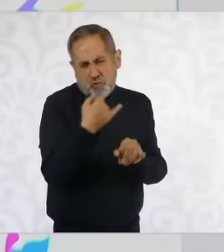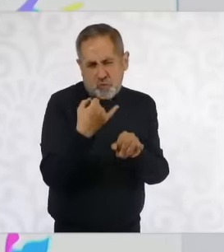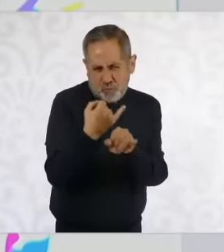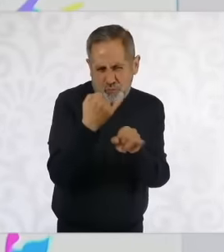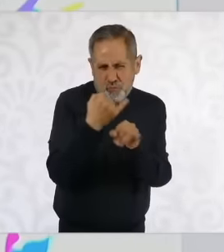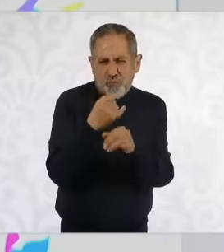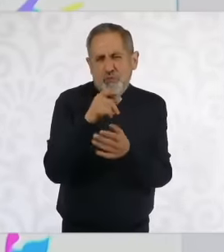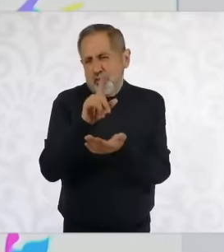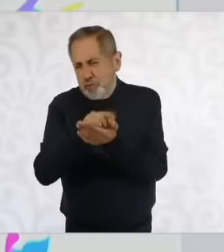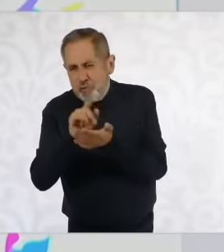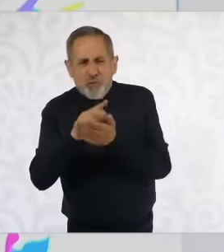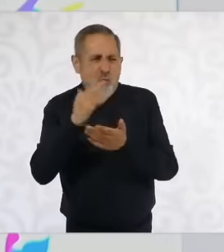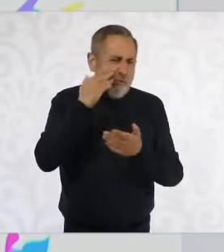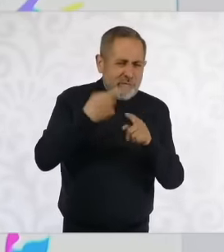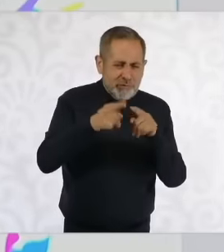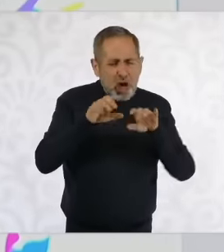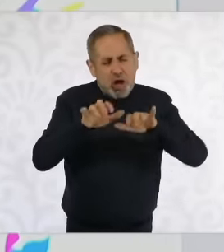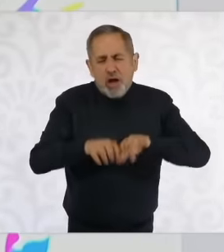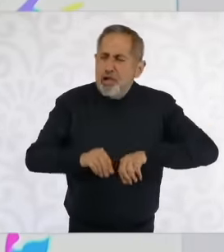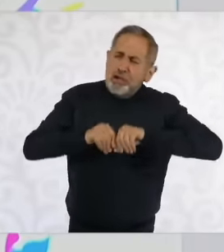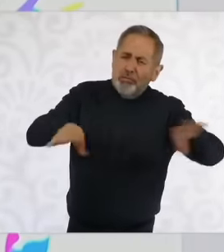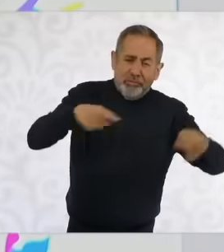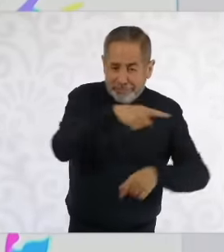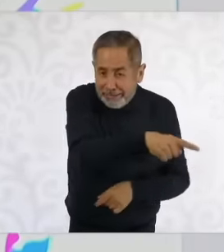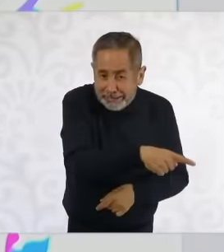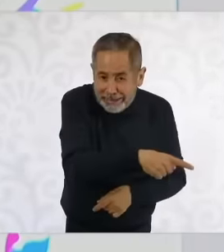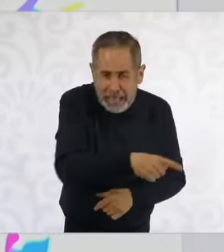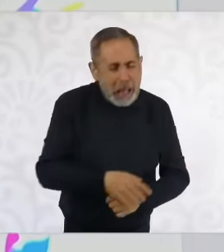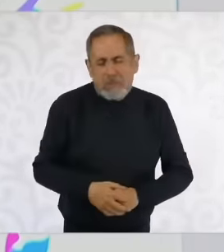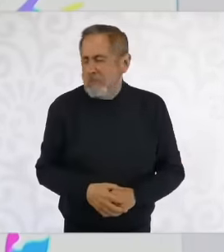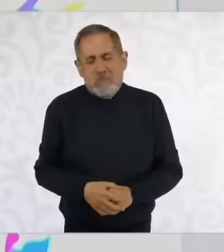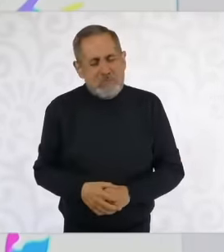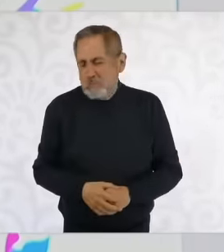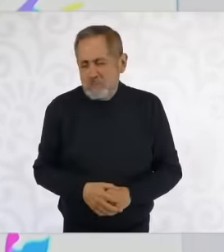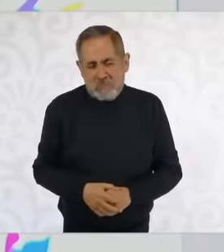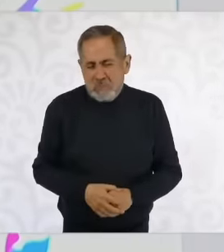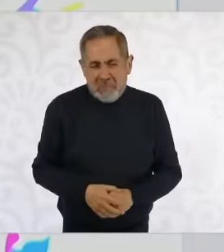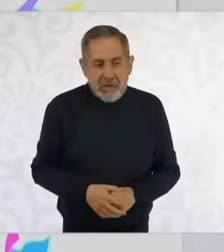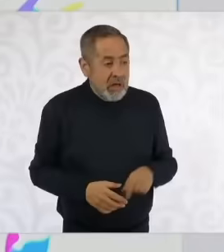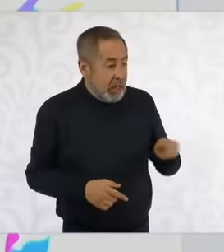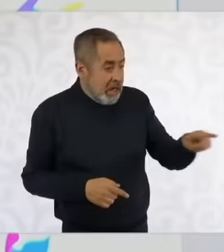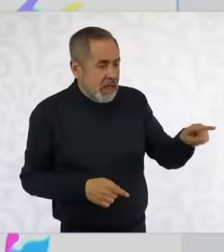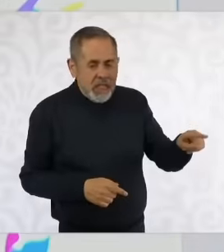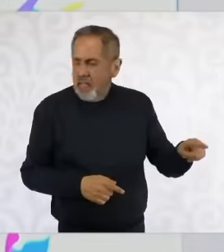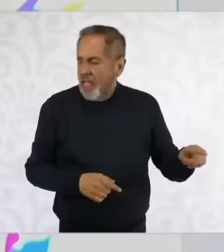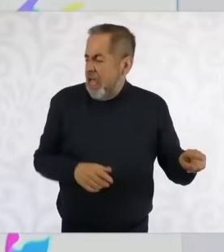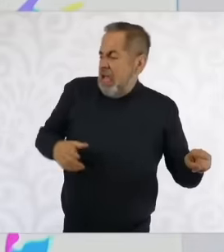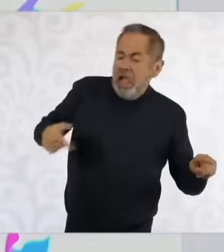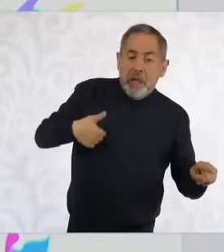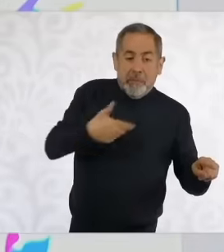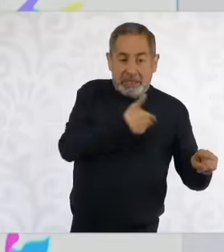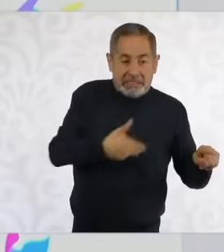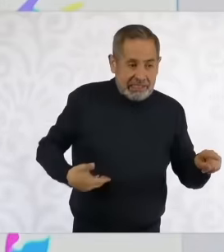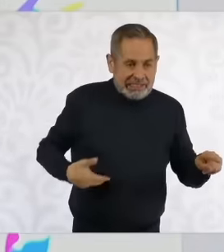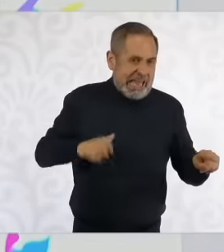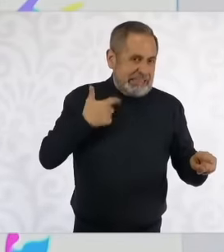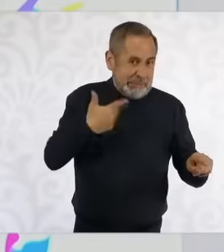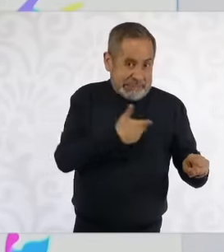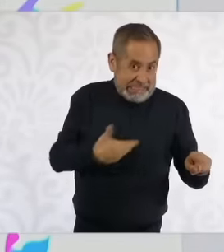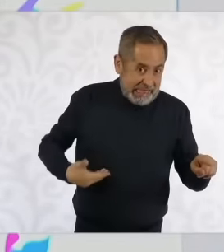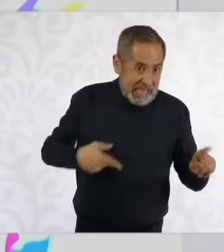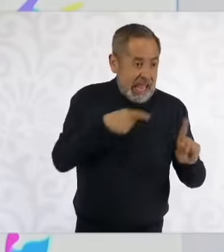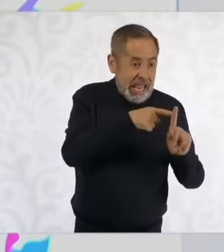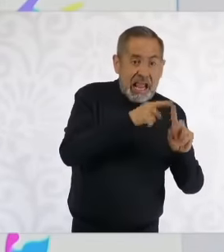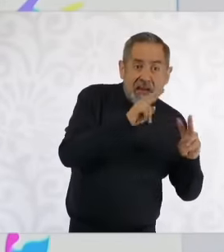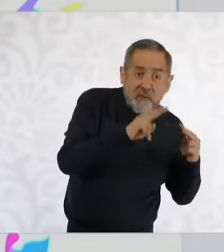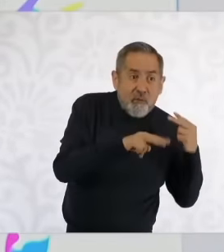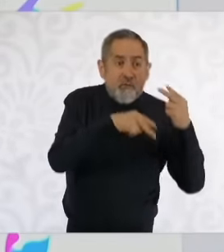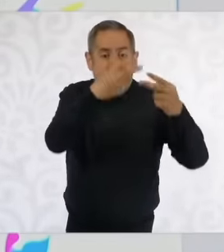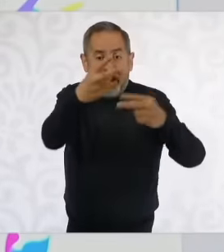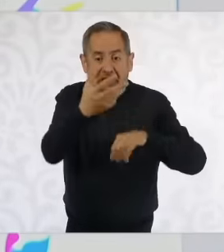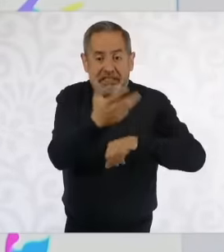exclusively publishes it in a newspaper in the United States. The Washington